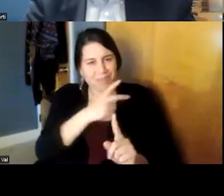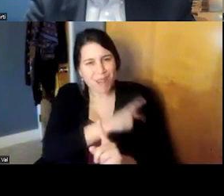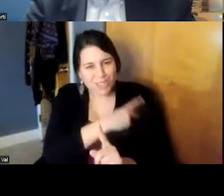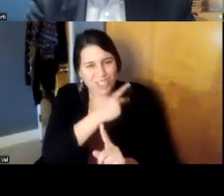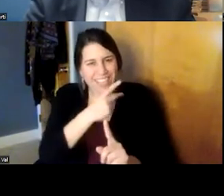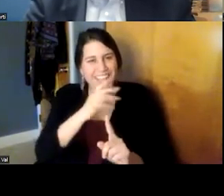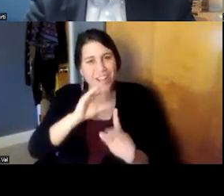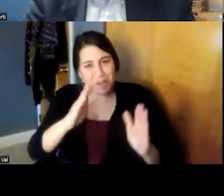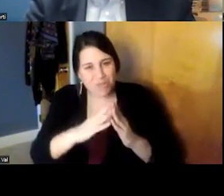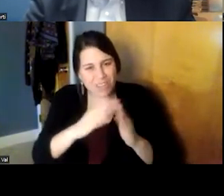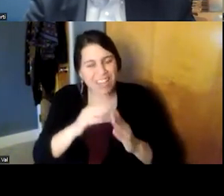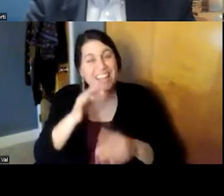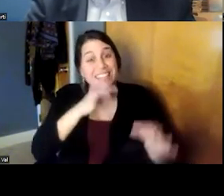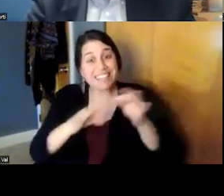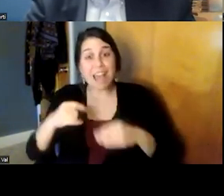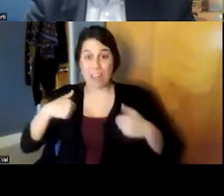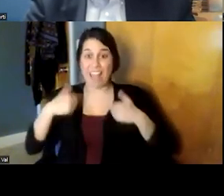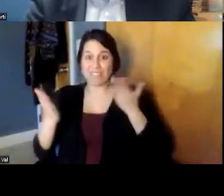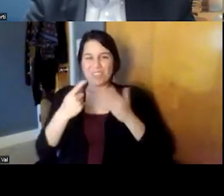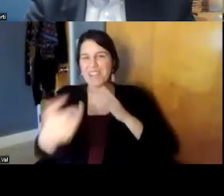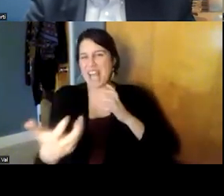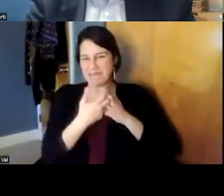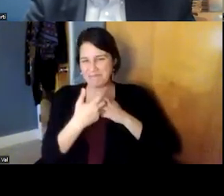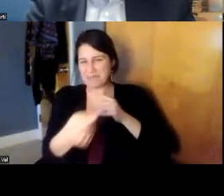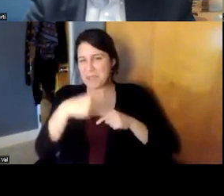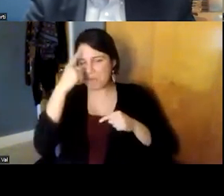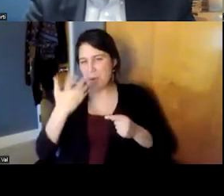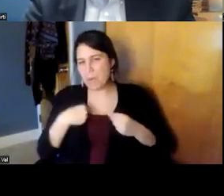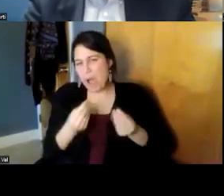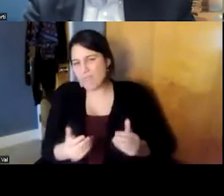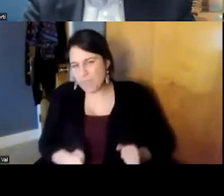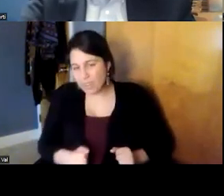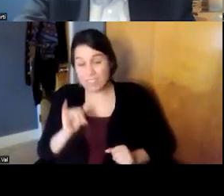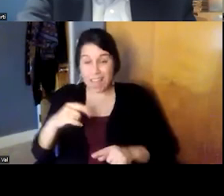and all too often in the past and over many generations it was you come to the physician's